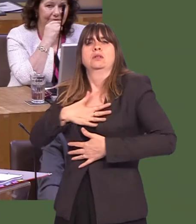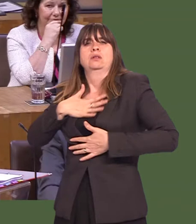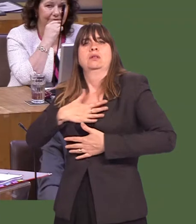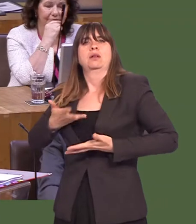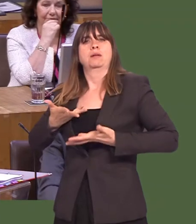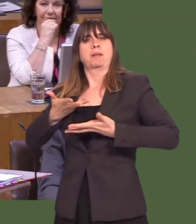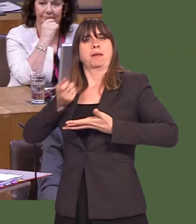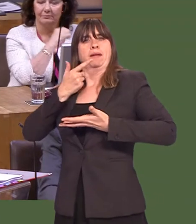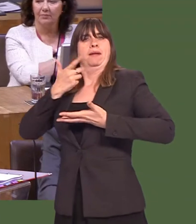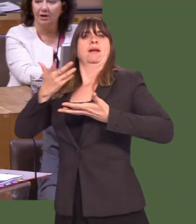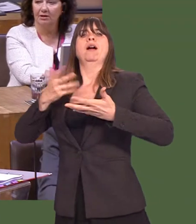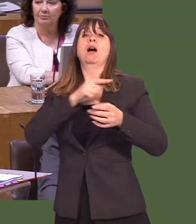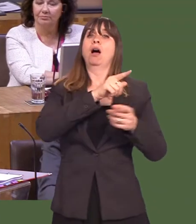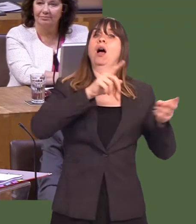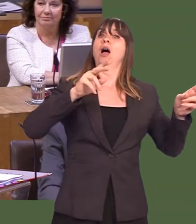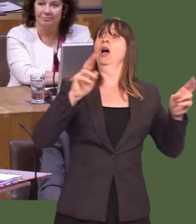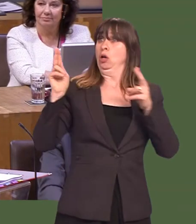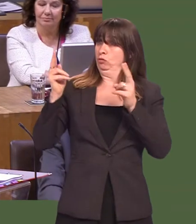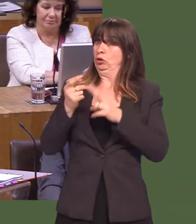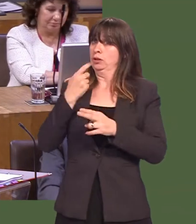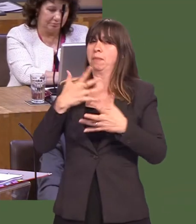I do congratulate them on reaching their first anniversary, and we are keen to spread the